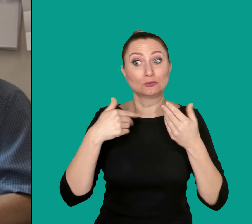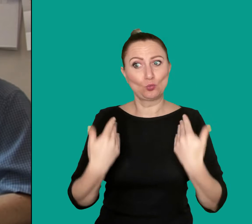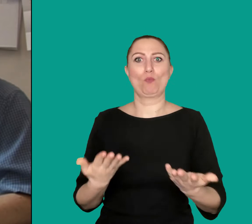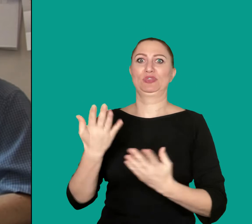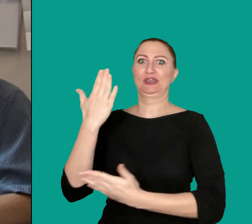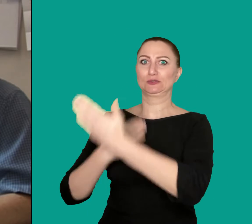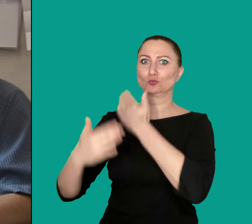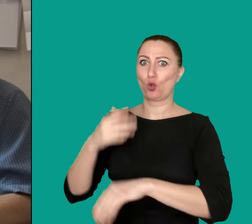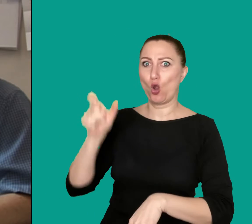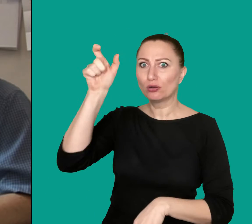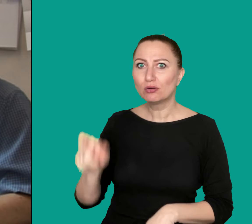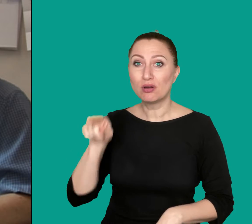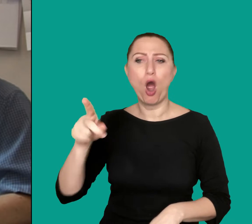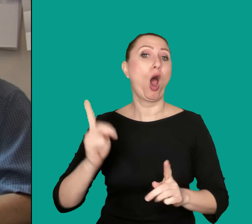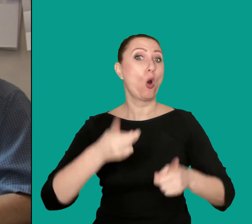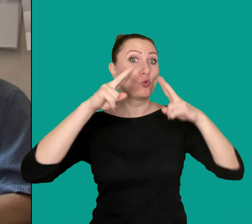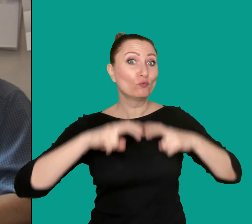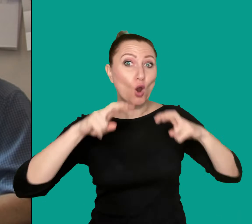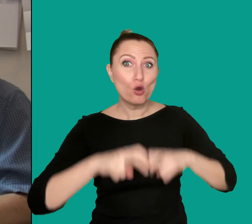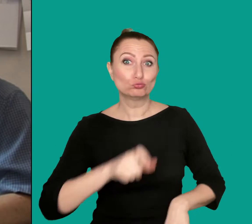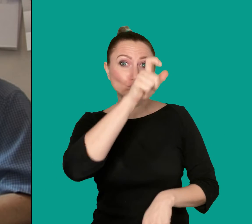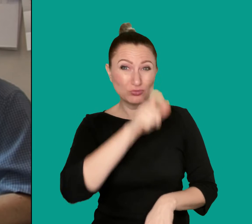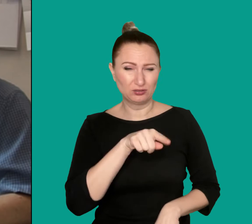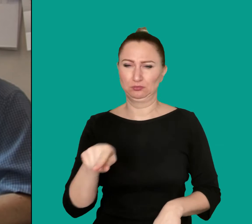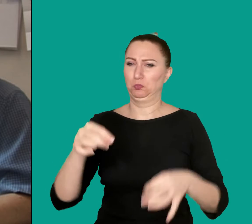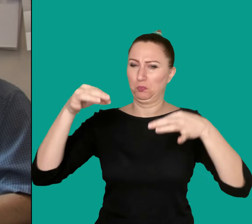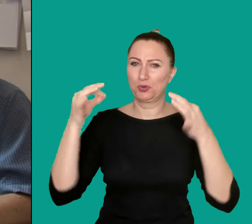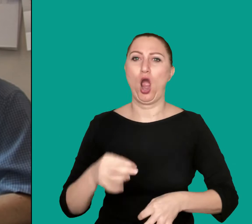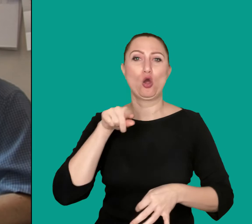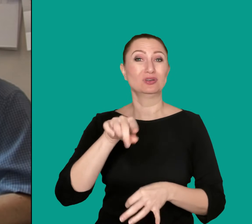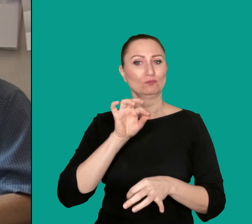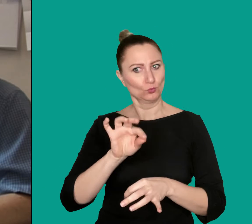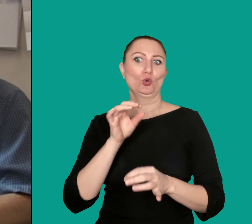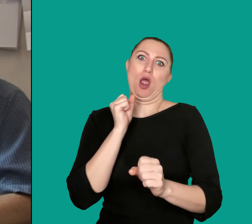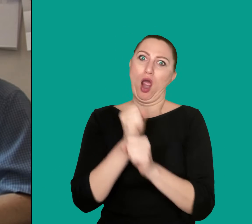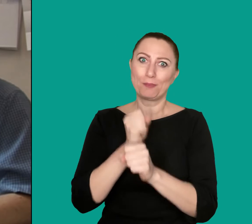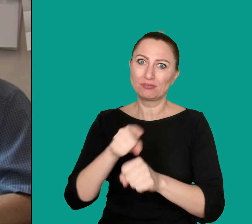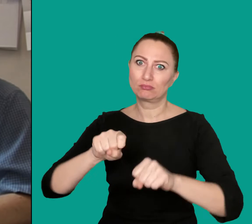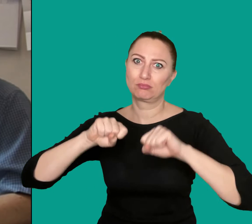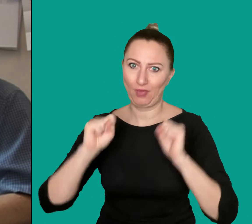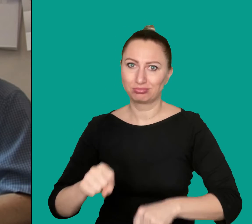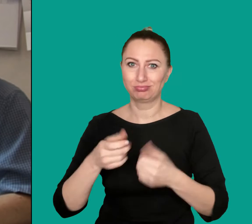for historians and researchers to work on.